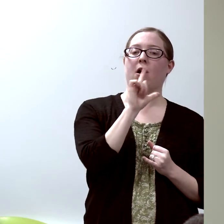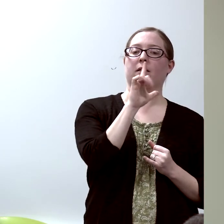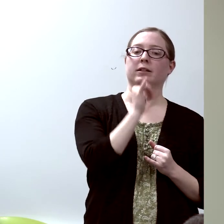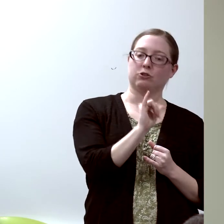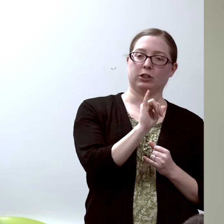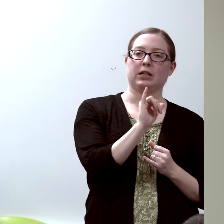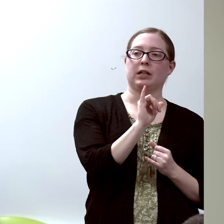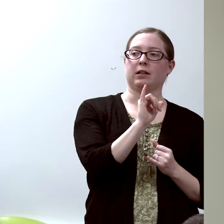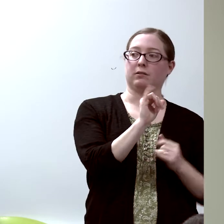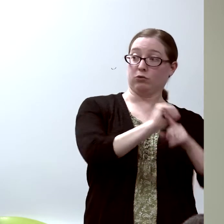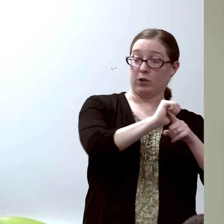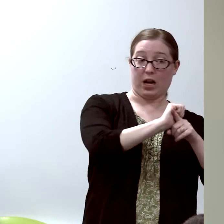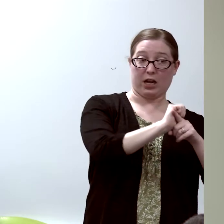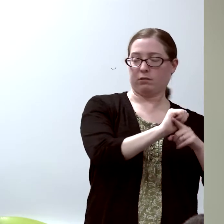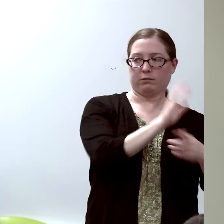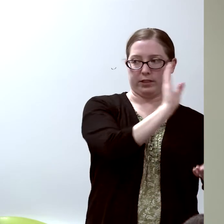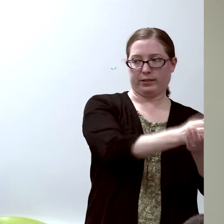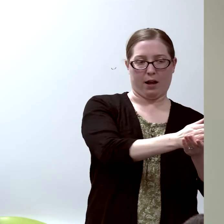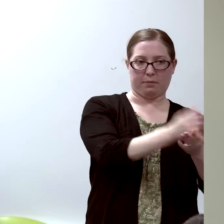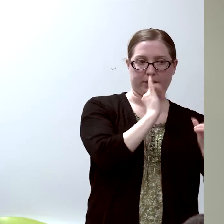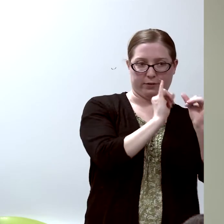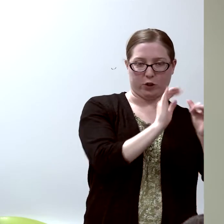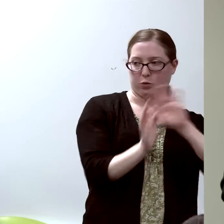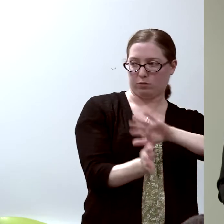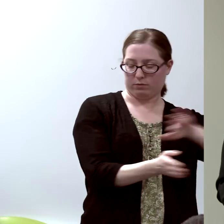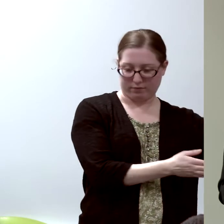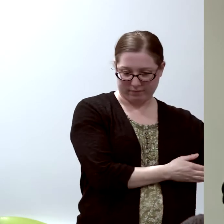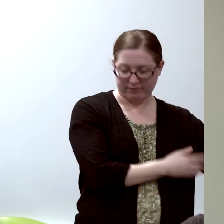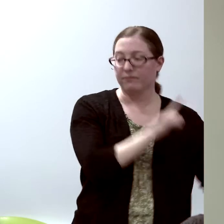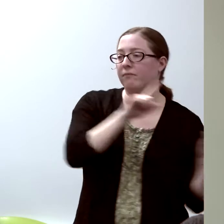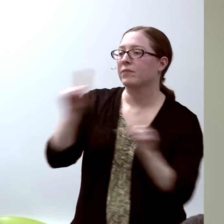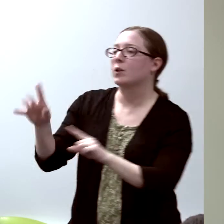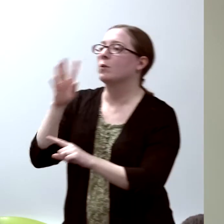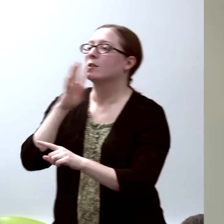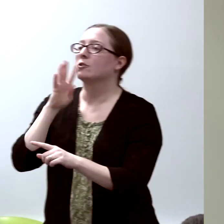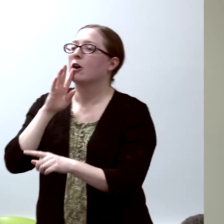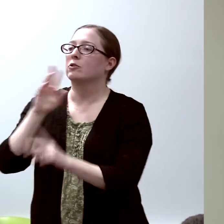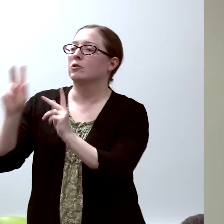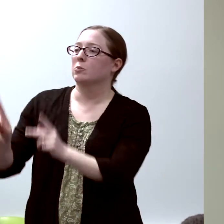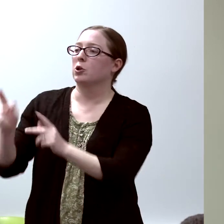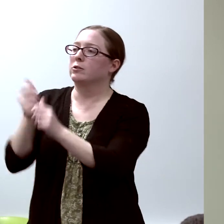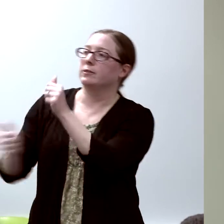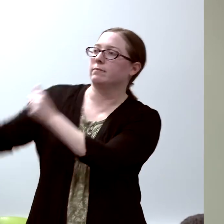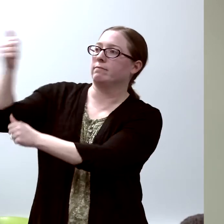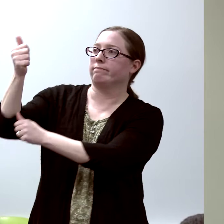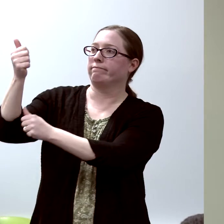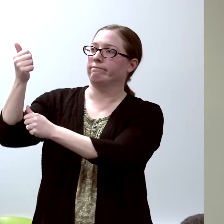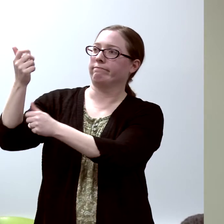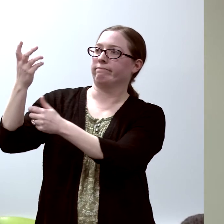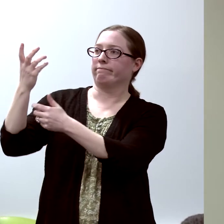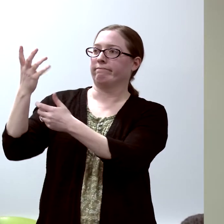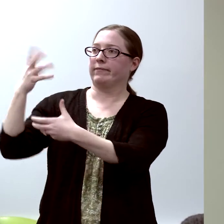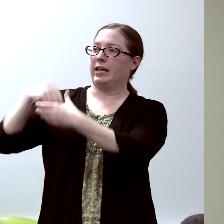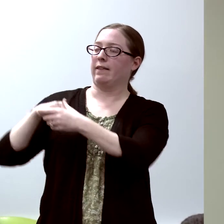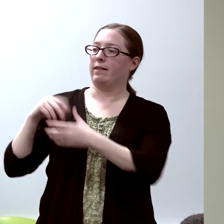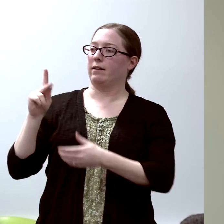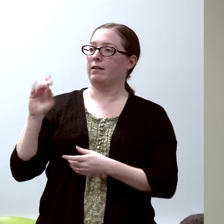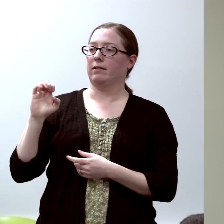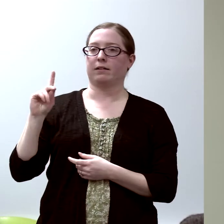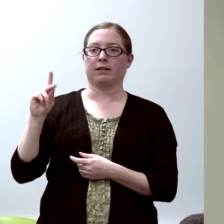and went to talk to the director of the nephrology program, the kidney training program...